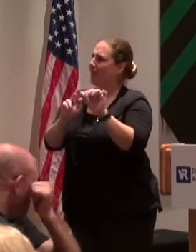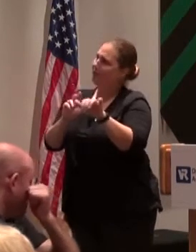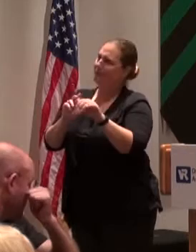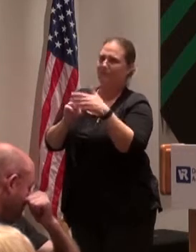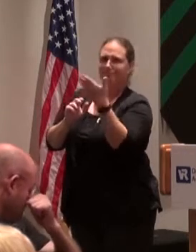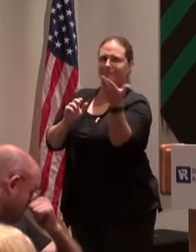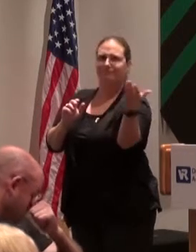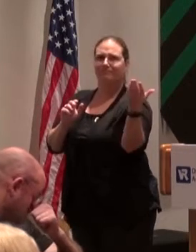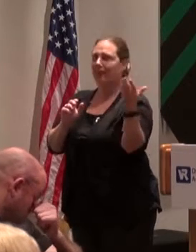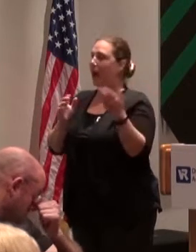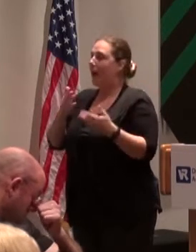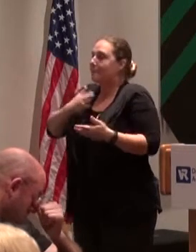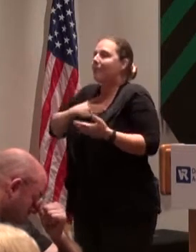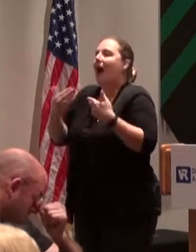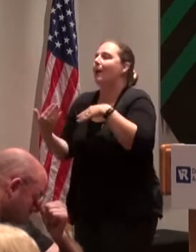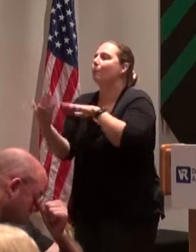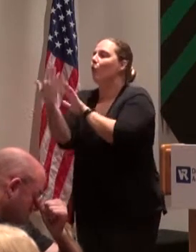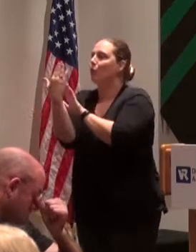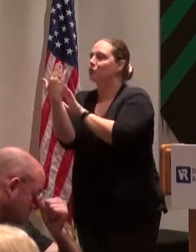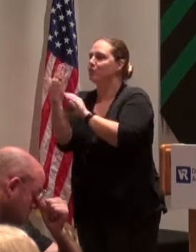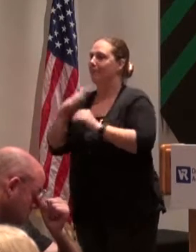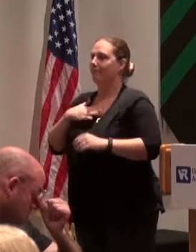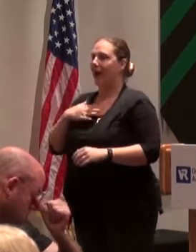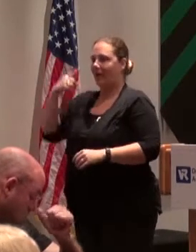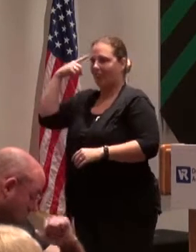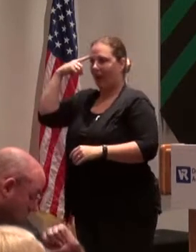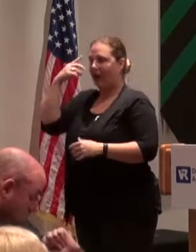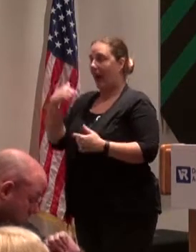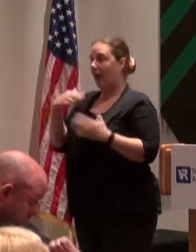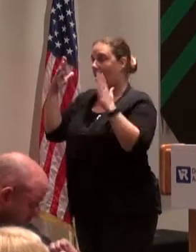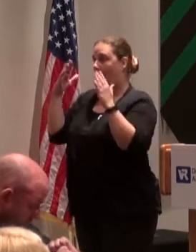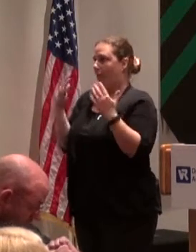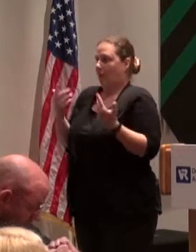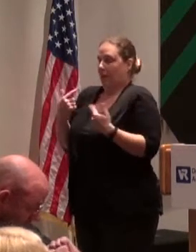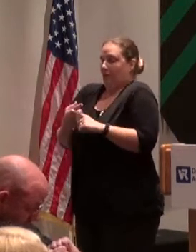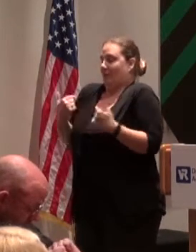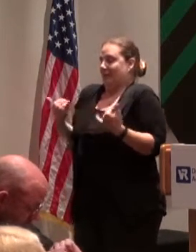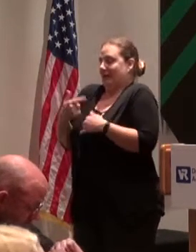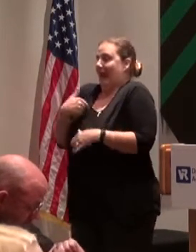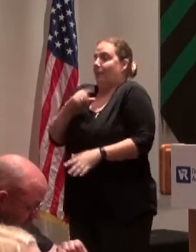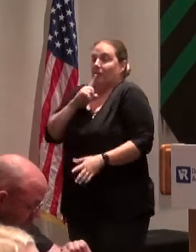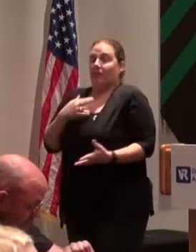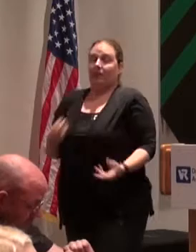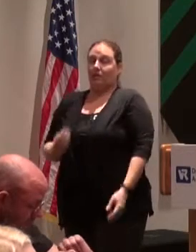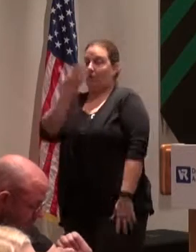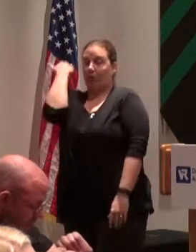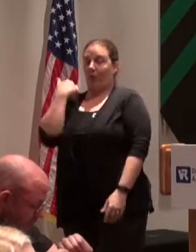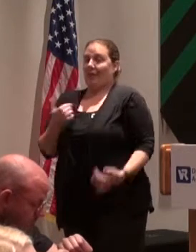And that is my approach and I hope that from today I have just gained so much I'm just like overwhelmed a little bit.